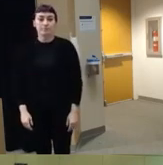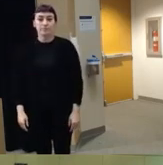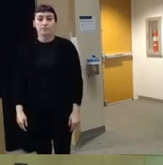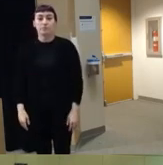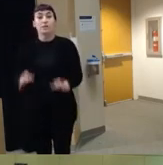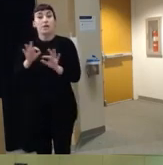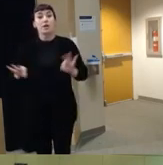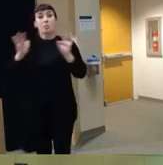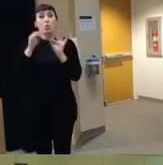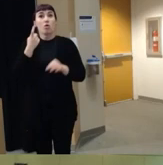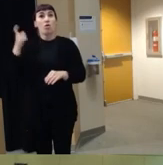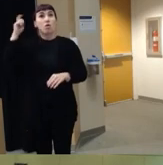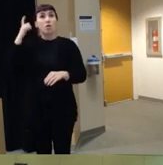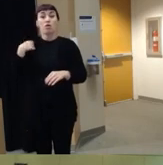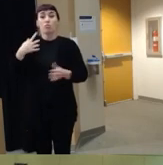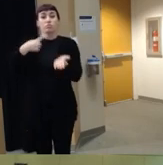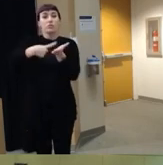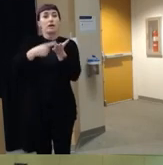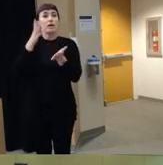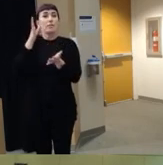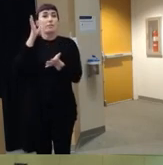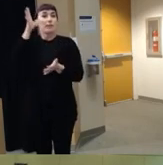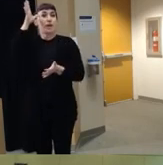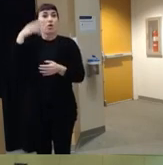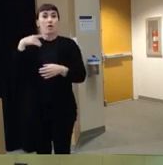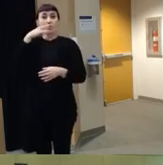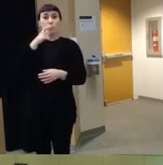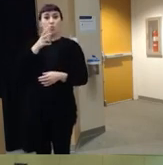mind that when we talk about the parent of the child who shot the gun um in these